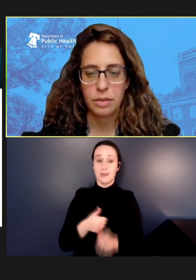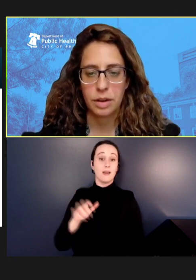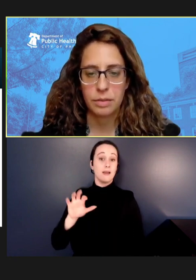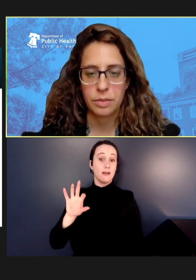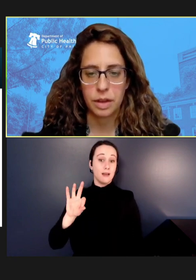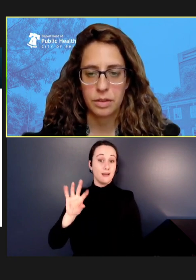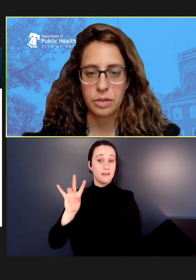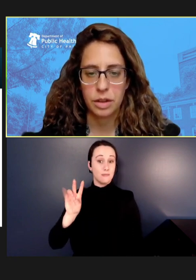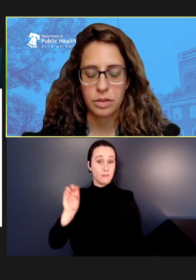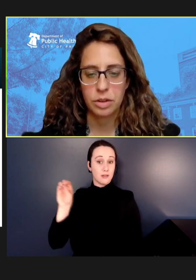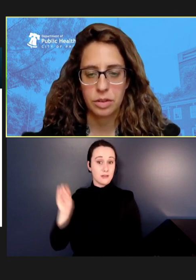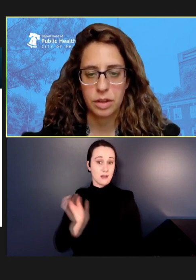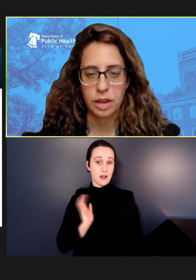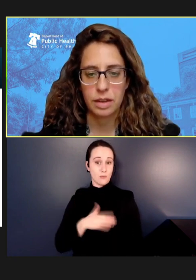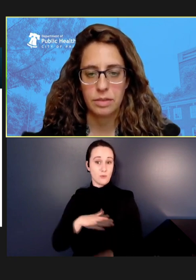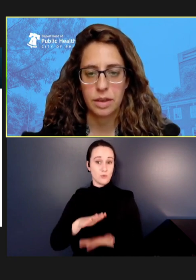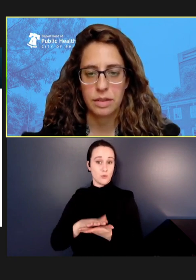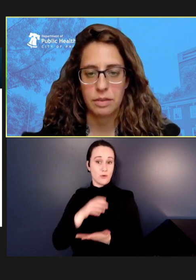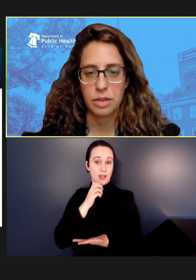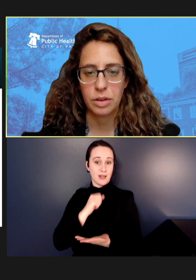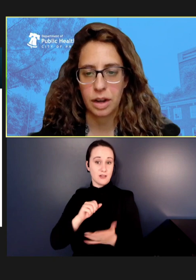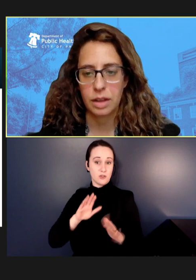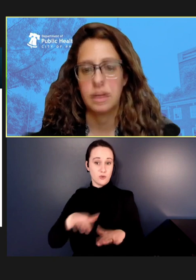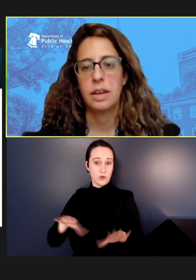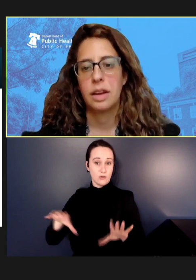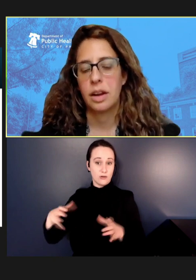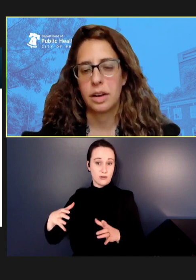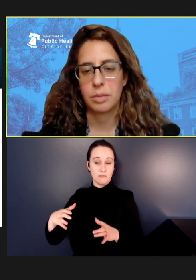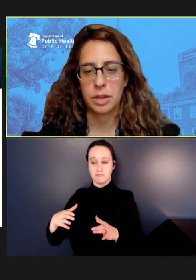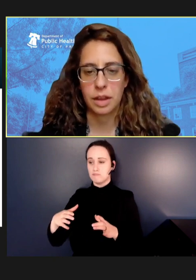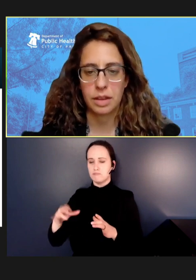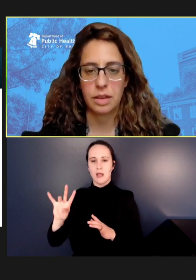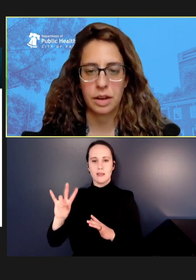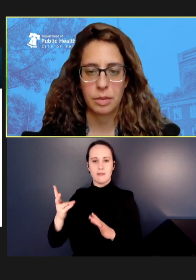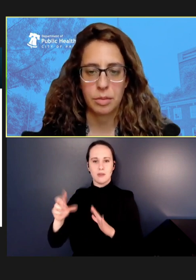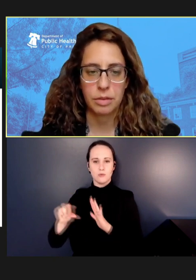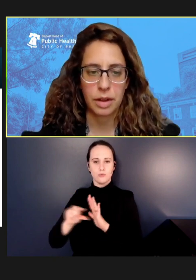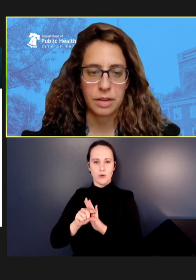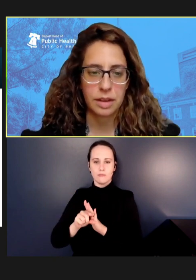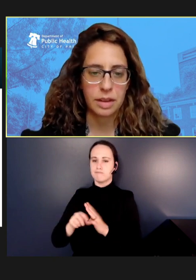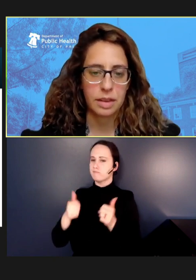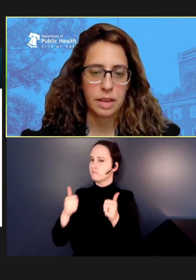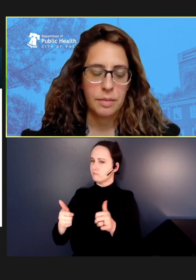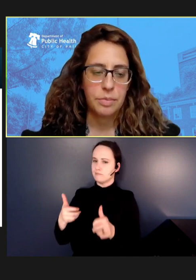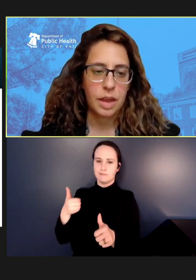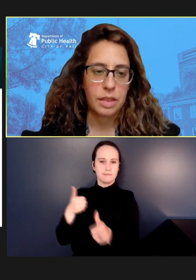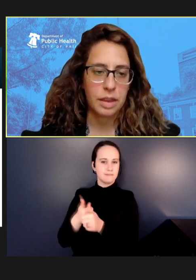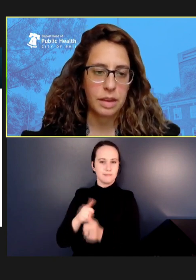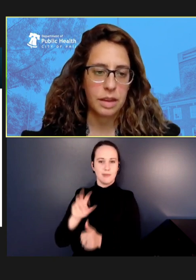our school-aged children at 7th grade are up to date on their MMR vaccine. I think